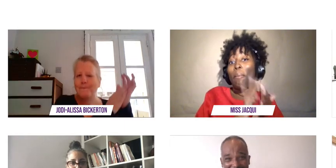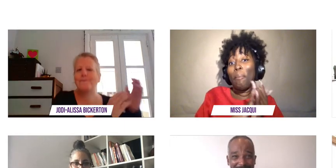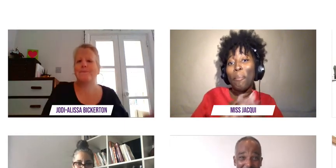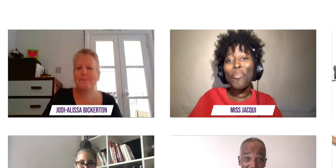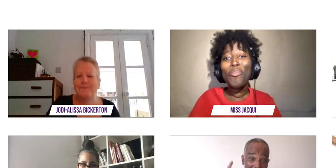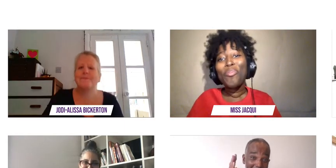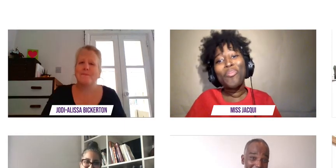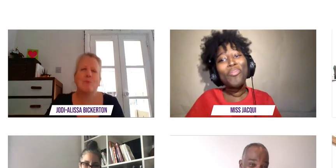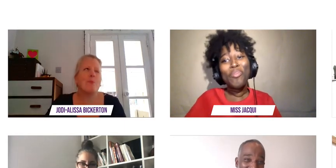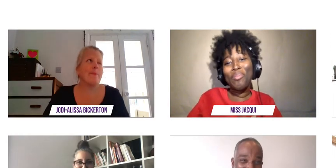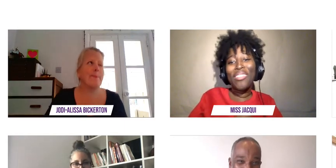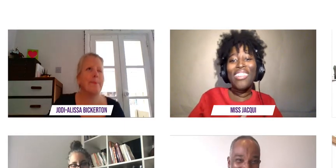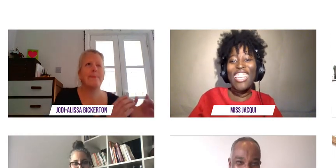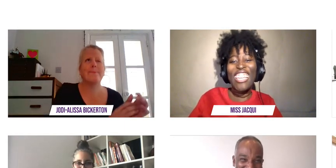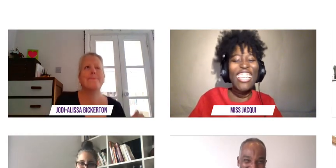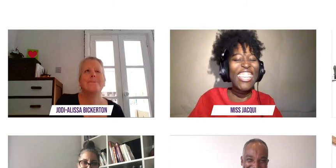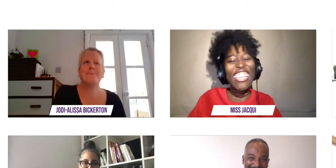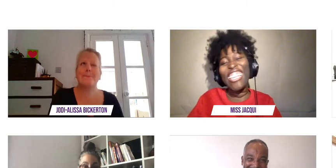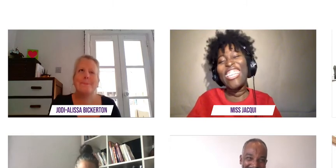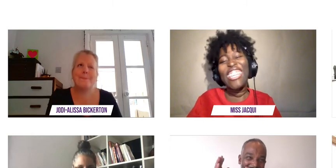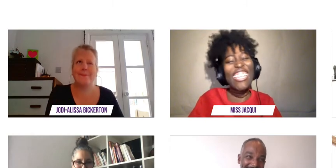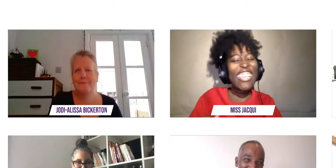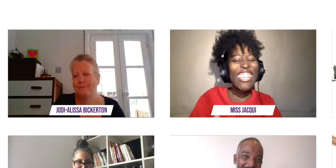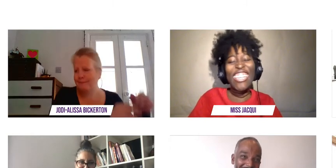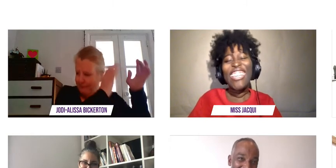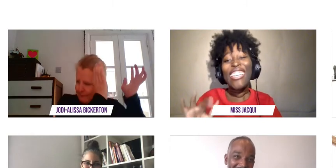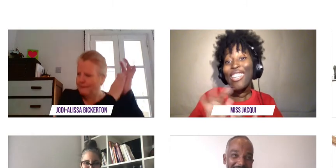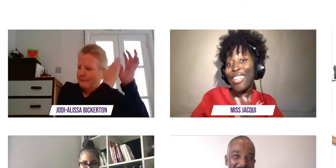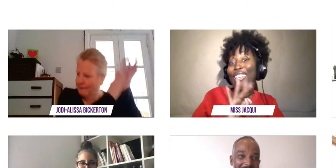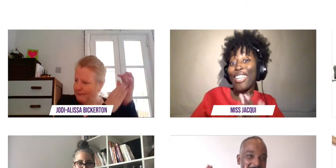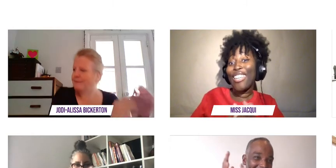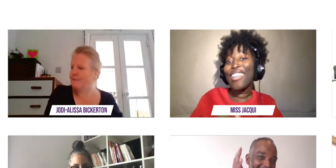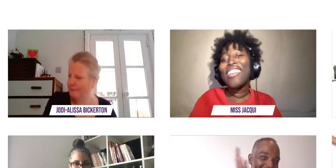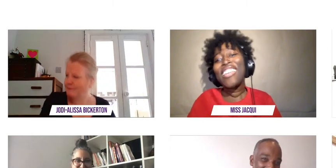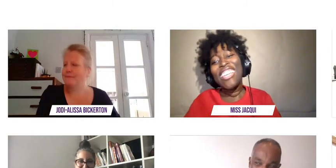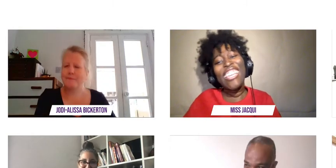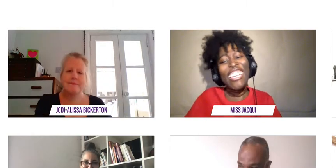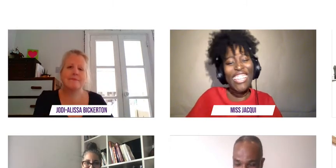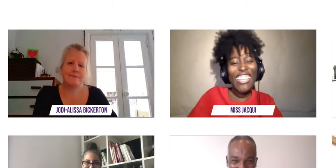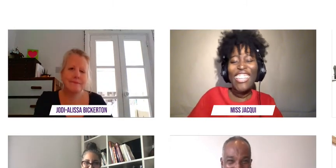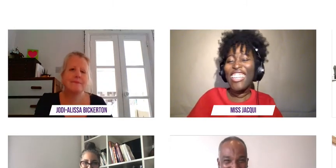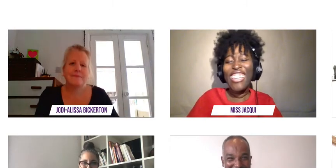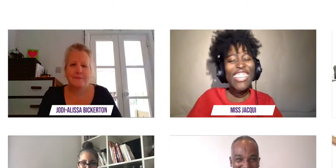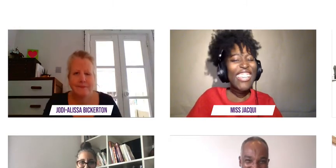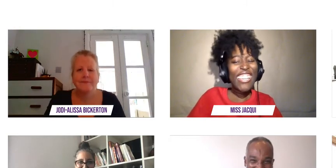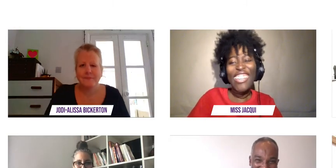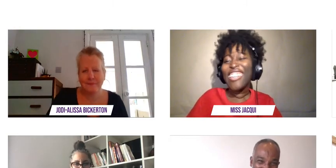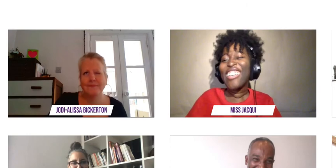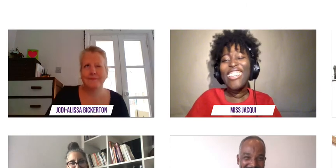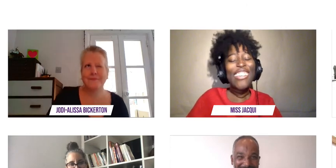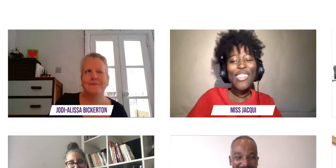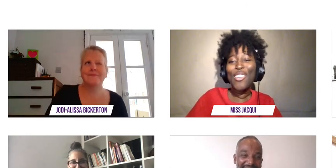keep the fun flowing out from a loving cup let's plot a better future all free from fiscal strife